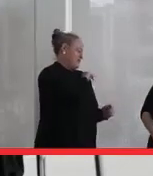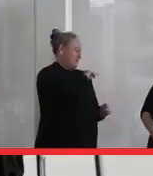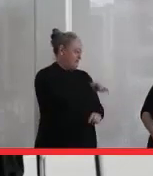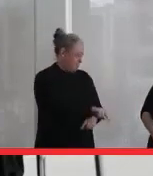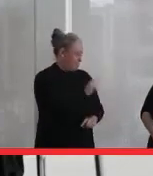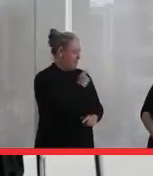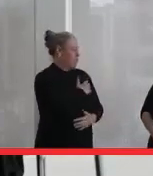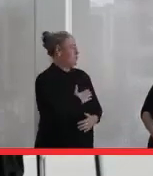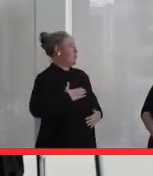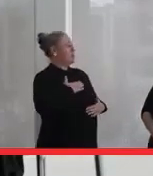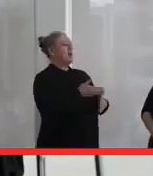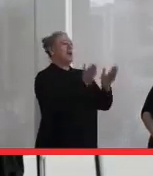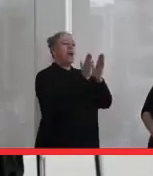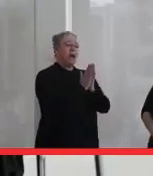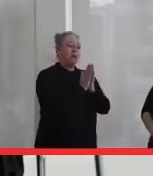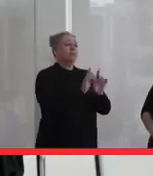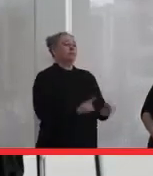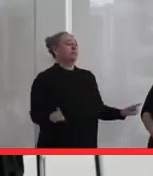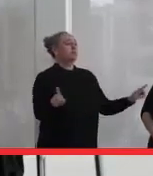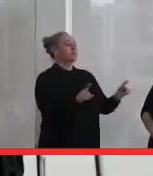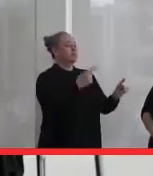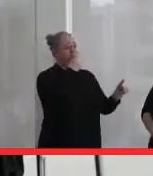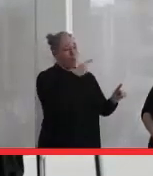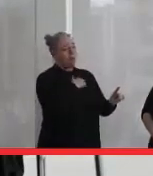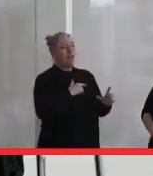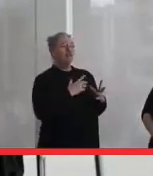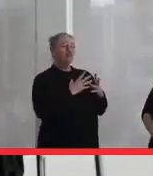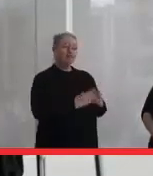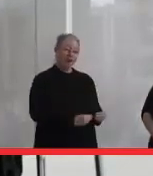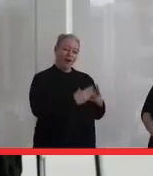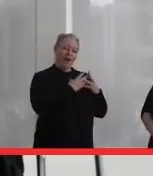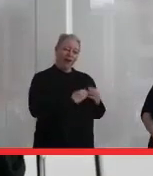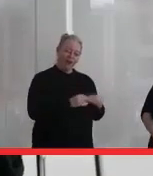Just ask everyone to be a little maybe gentle with us today,